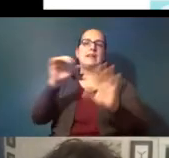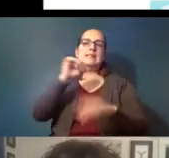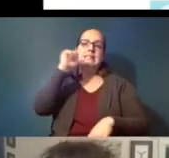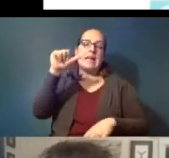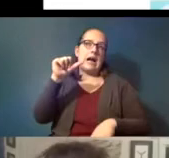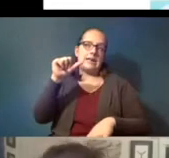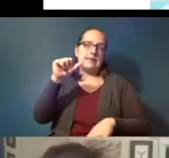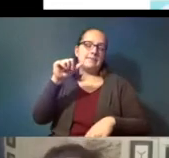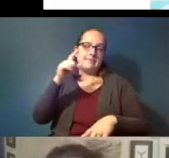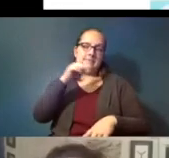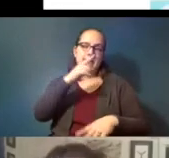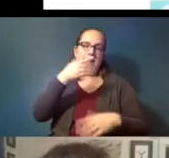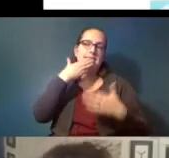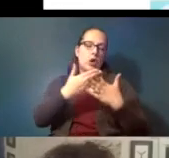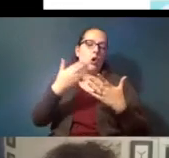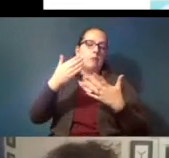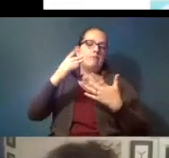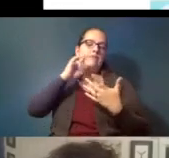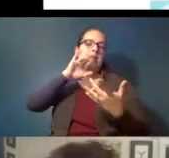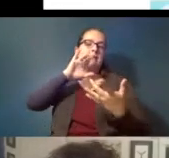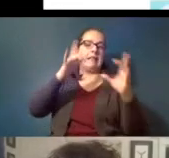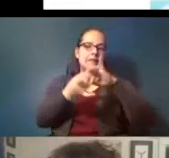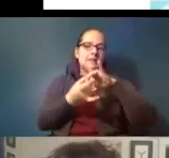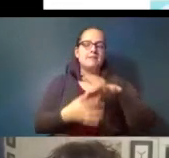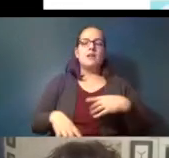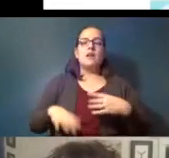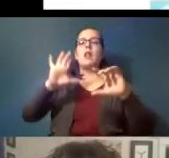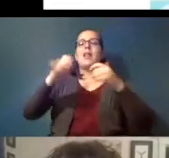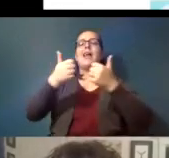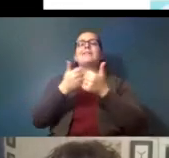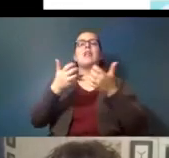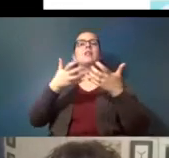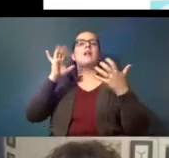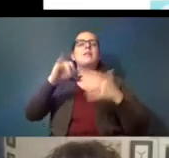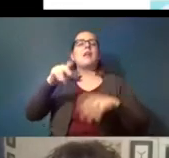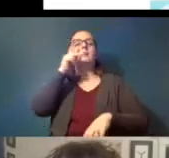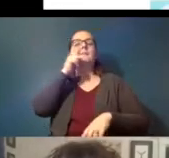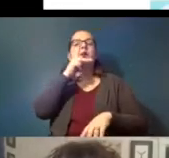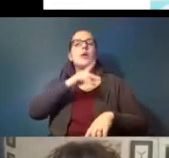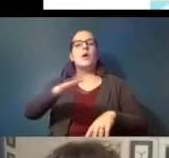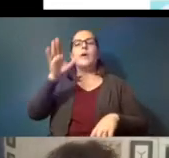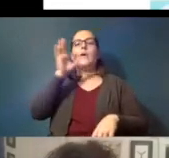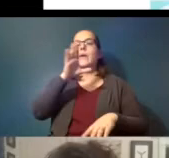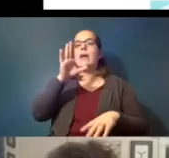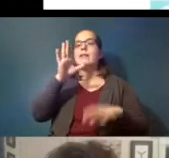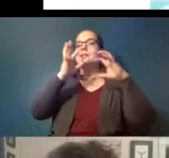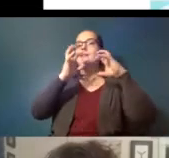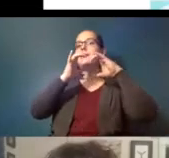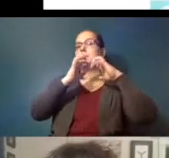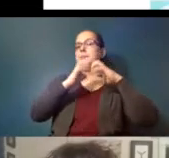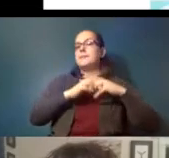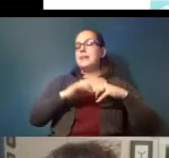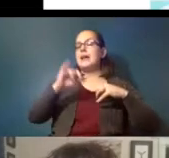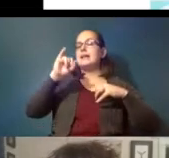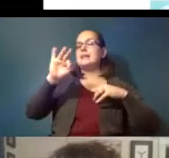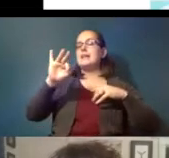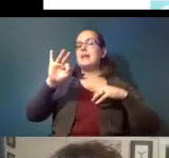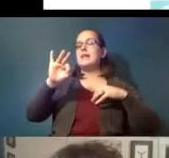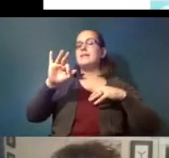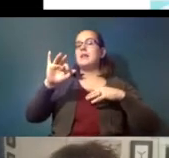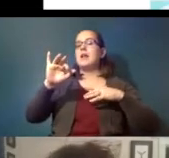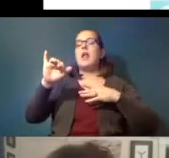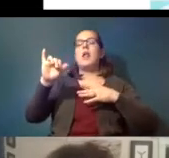um the challenge is that a lot of those plastics will break down if they are industrially composted